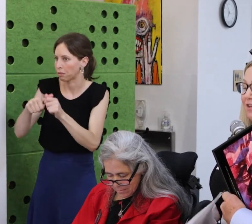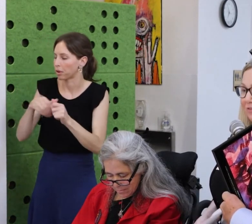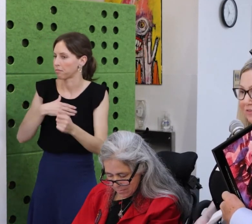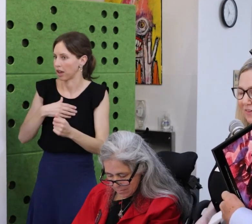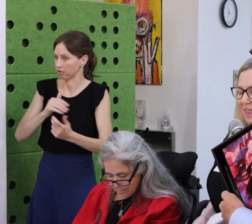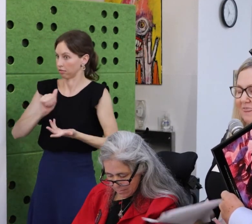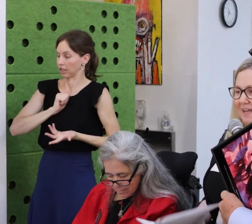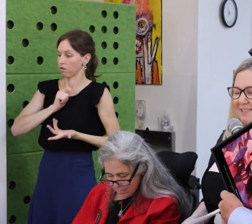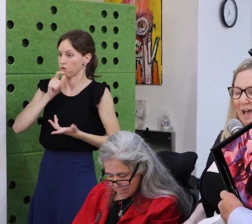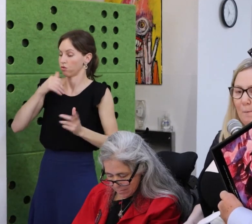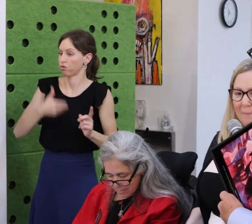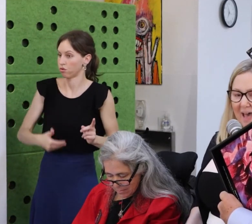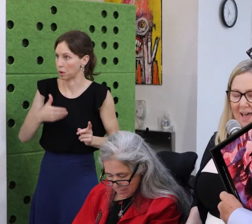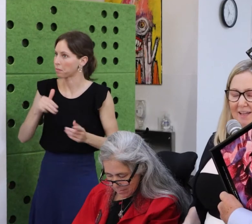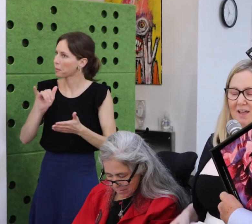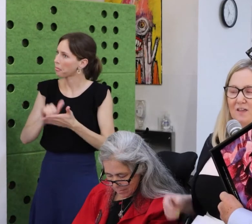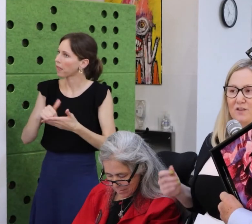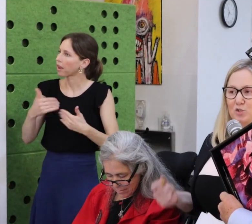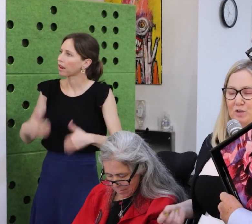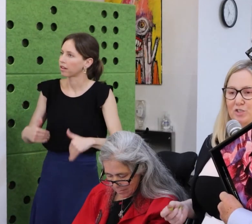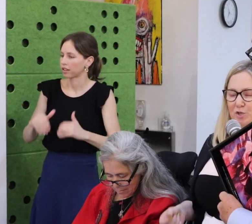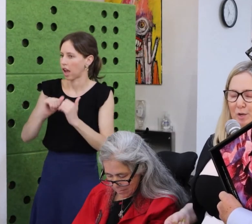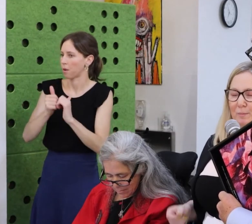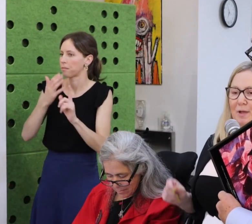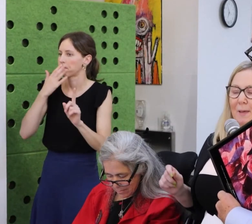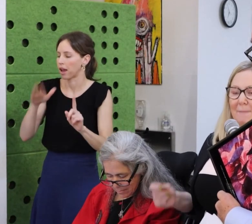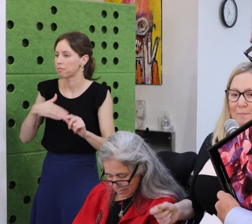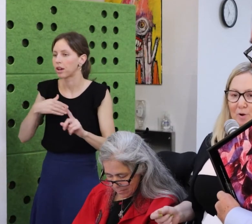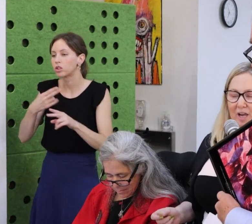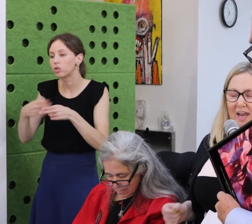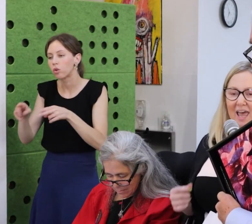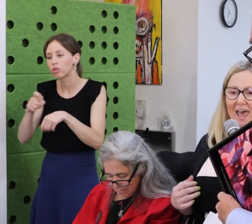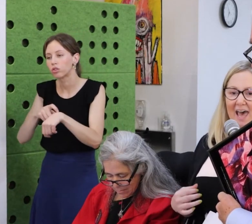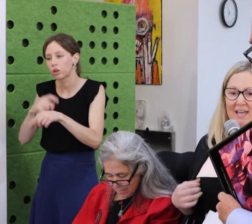Your son’s birthday is in three days. Your son’s birthday is in two days.